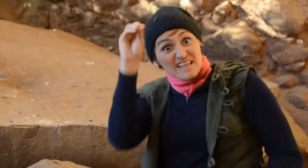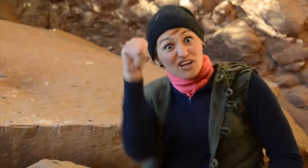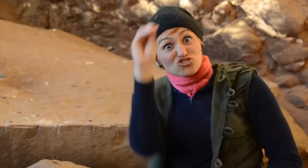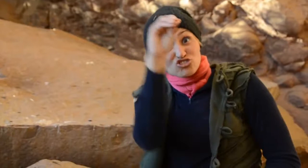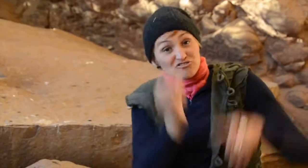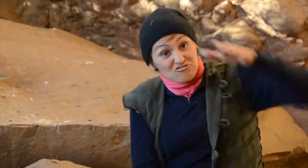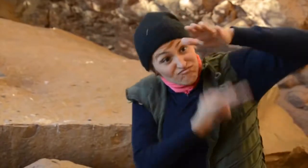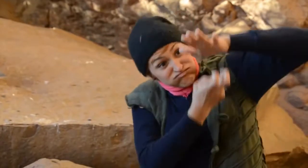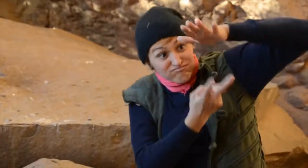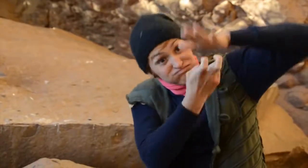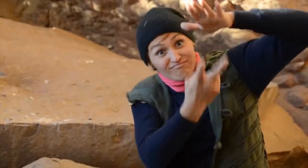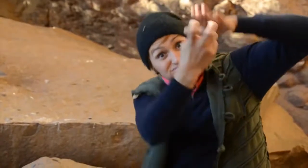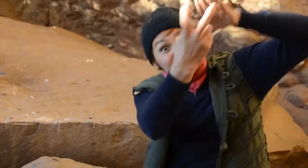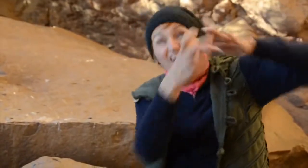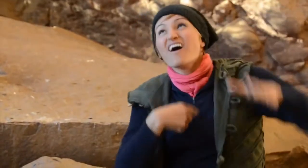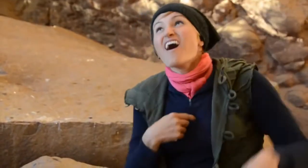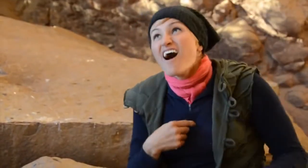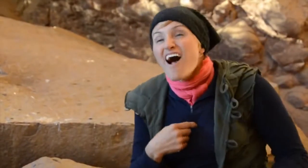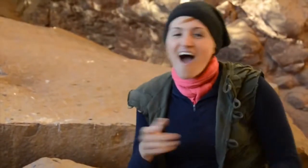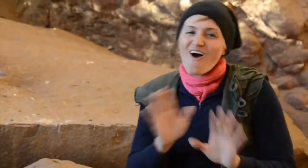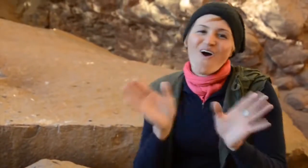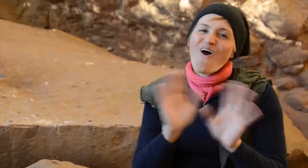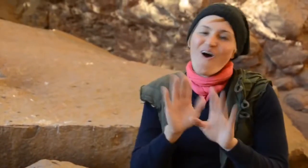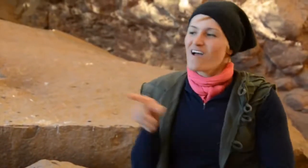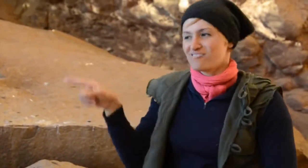There are actually footprints of dinosaur walking upside down?